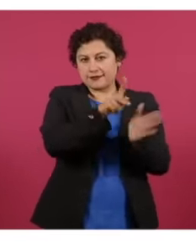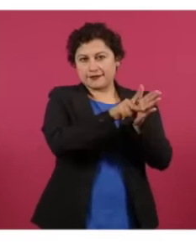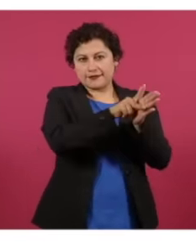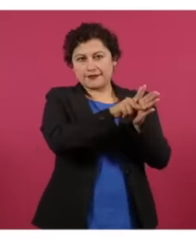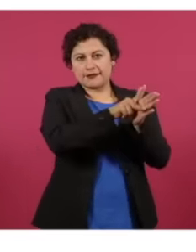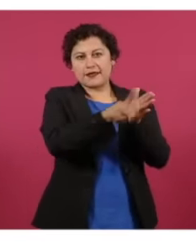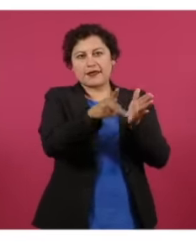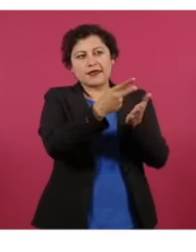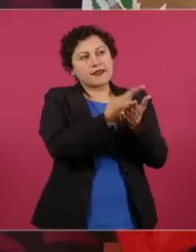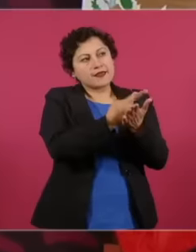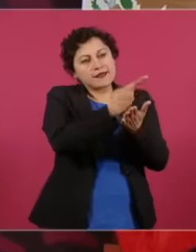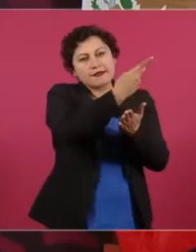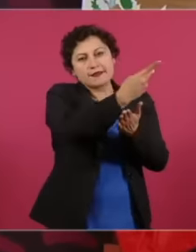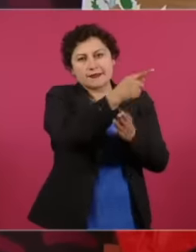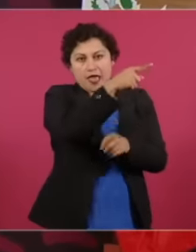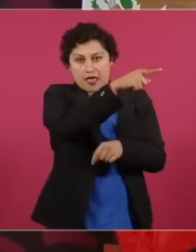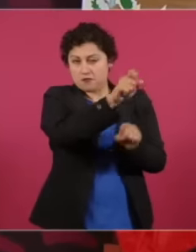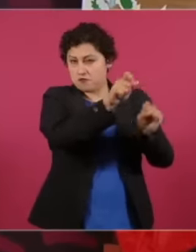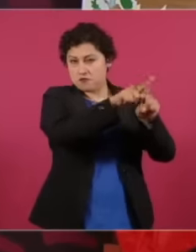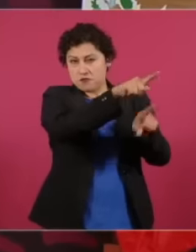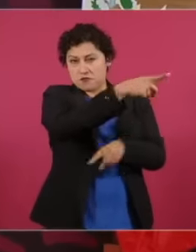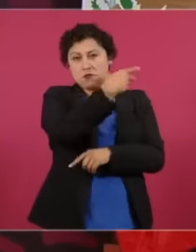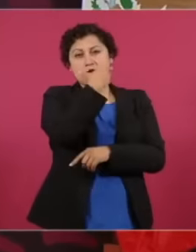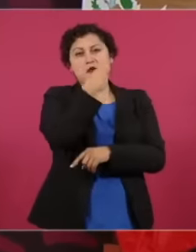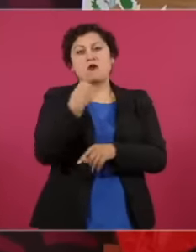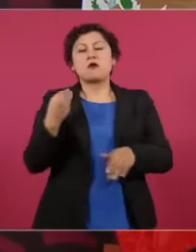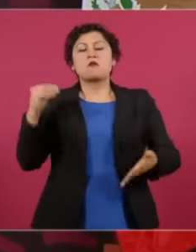on its cover because let's